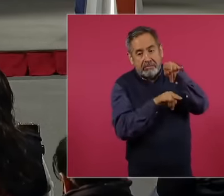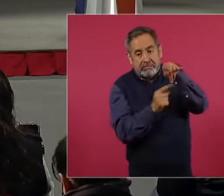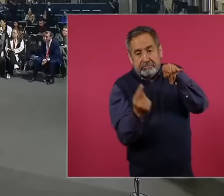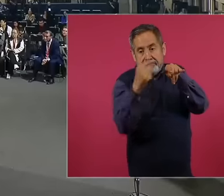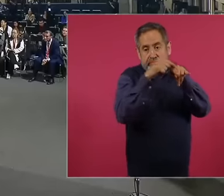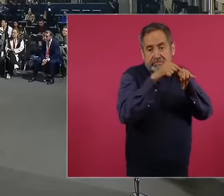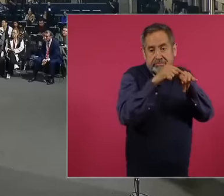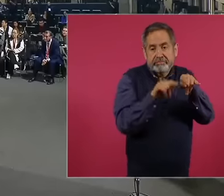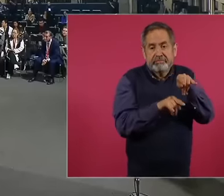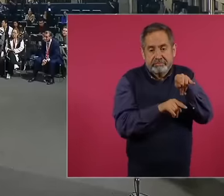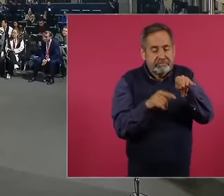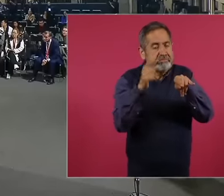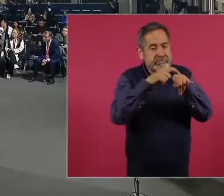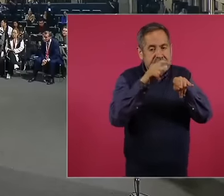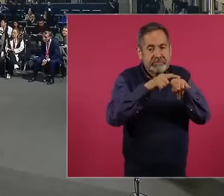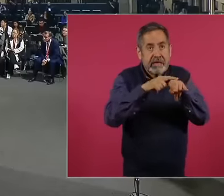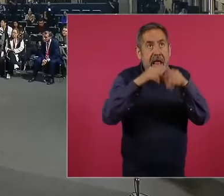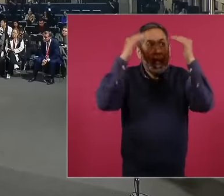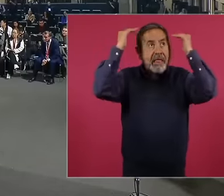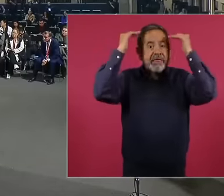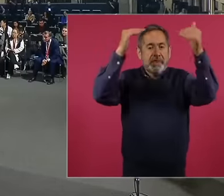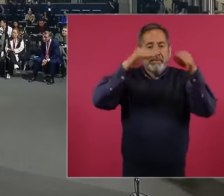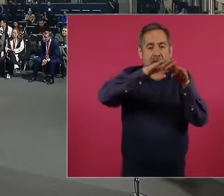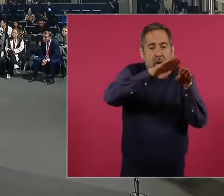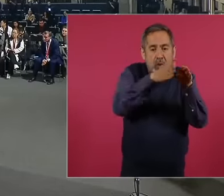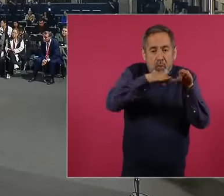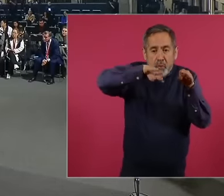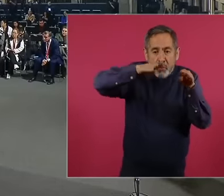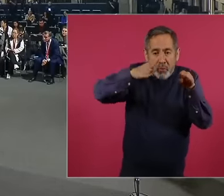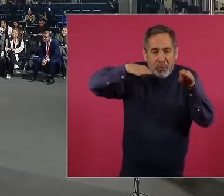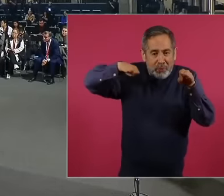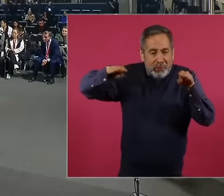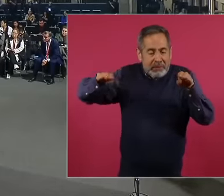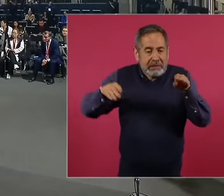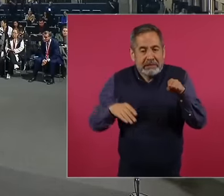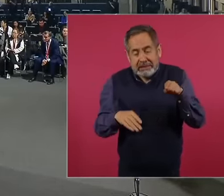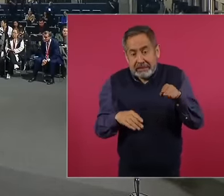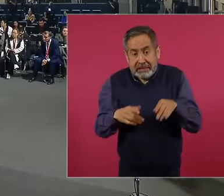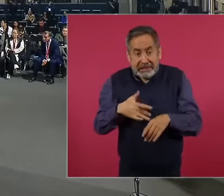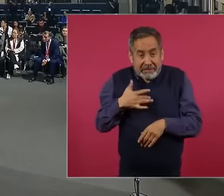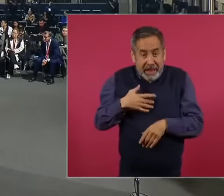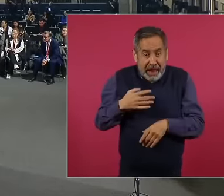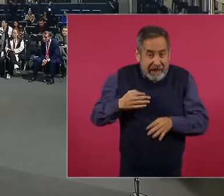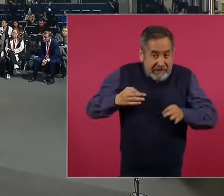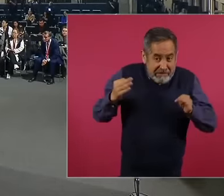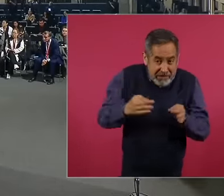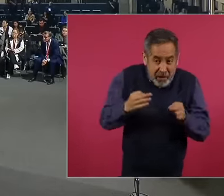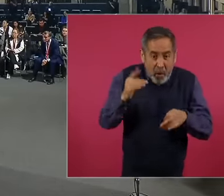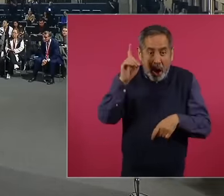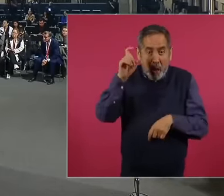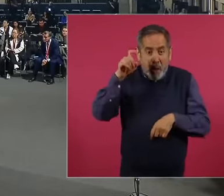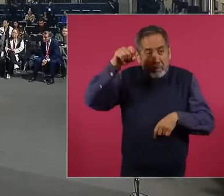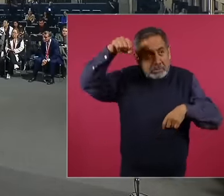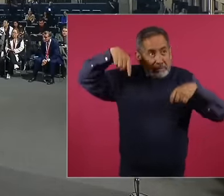and the ceiling was sheet metal. And with the cold and the water dripping